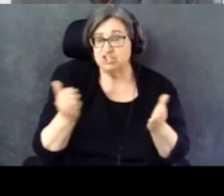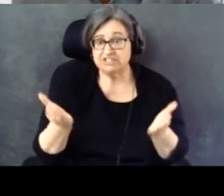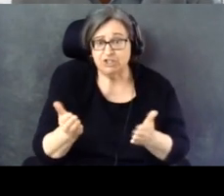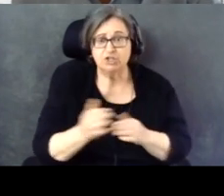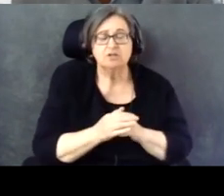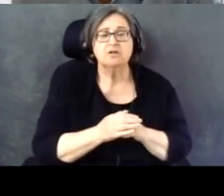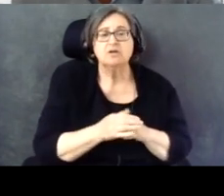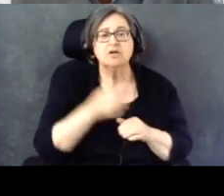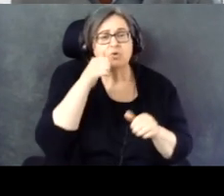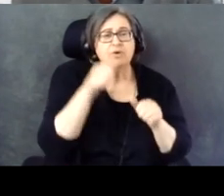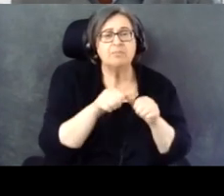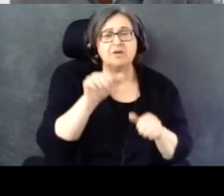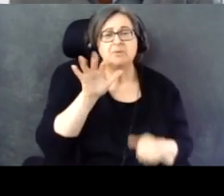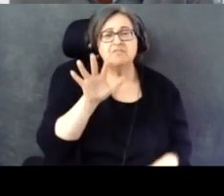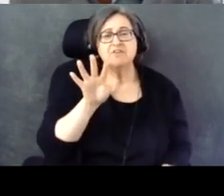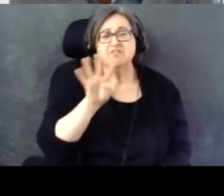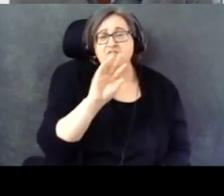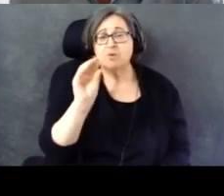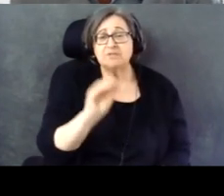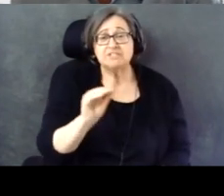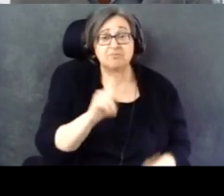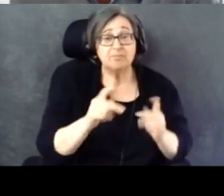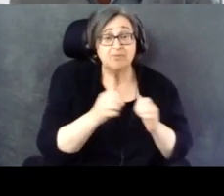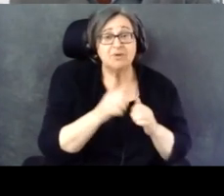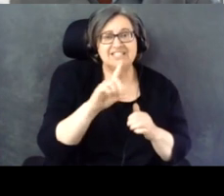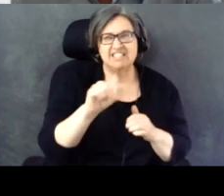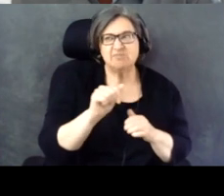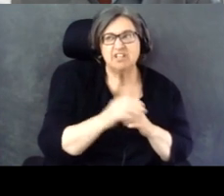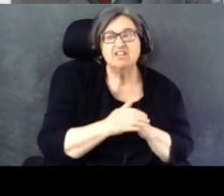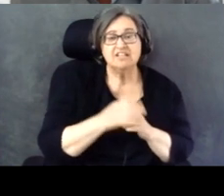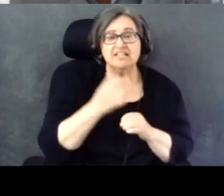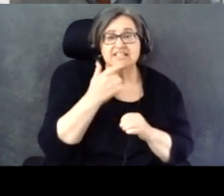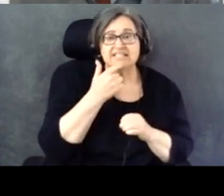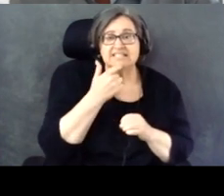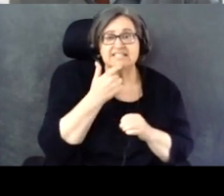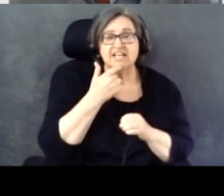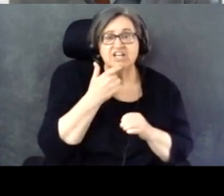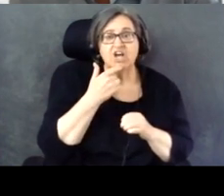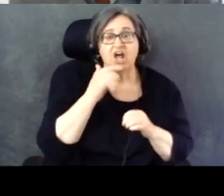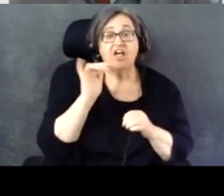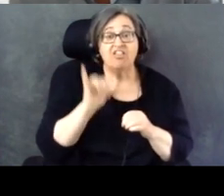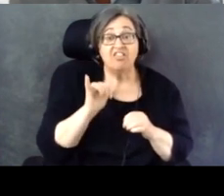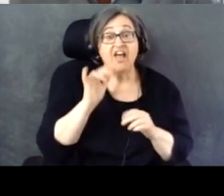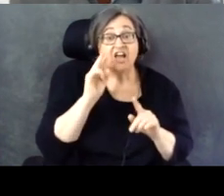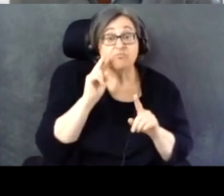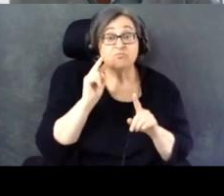54% of people with disabilities say those stances influence who they will vote for.